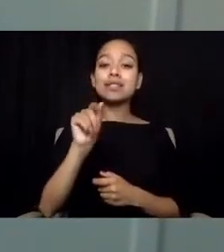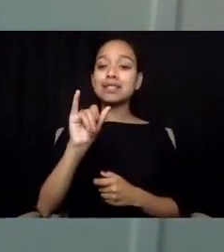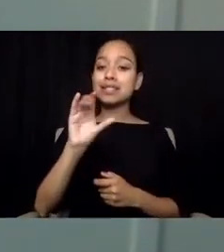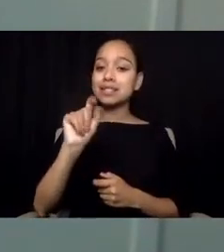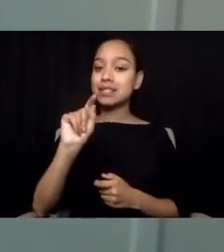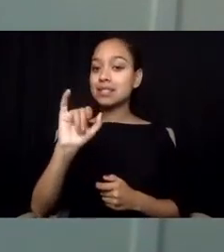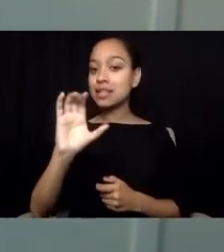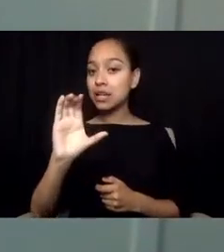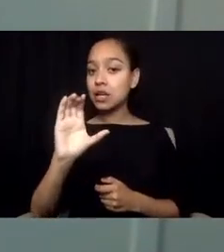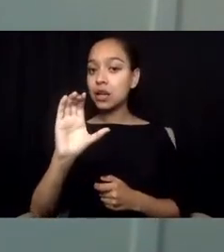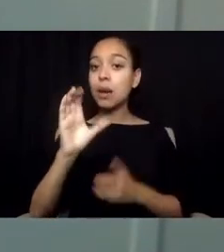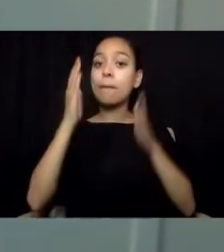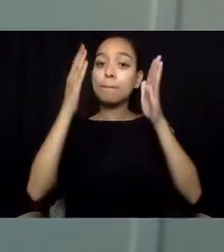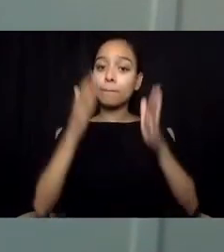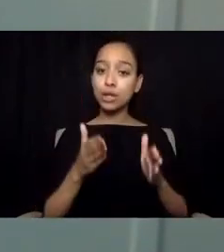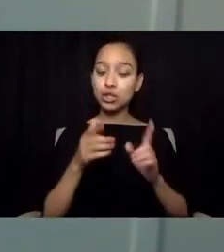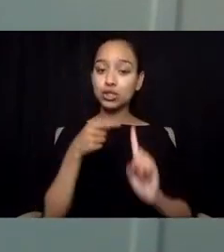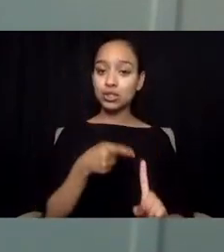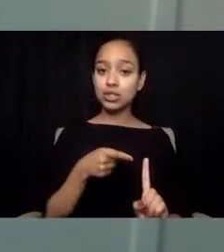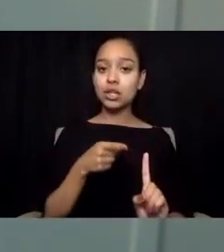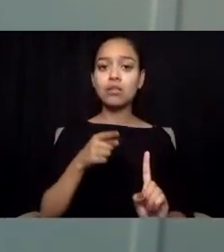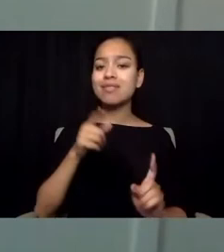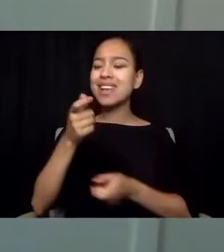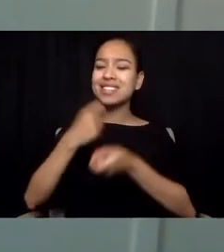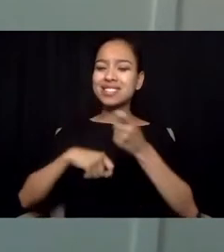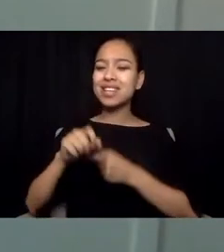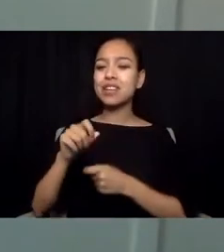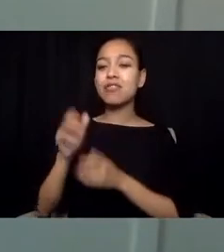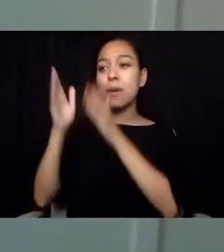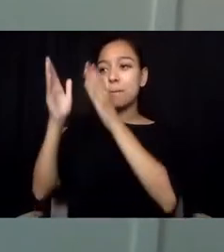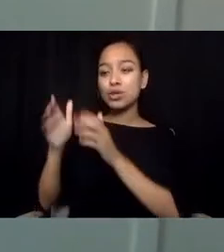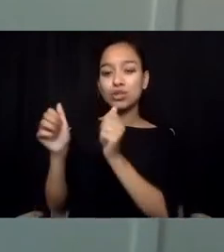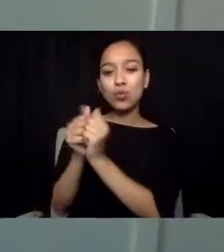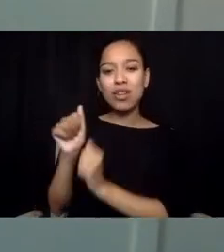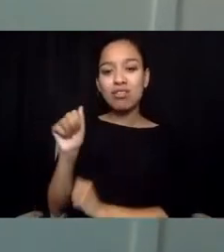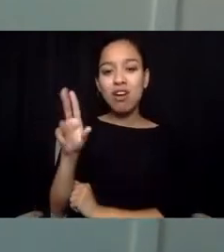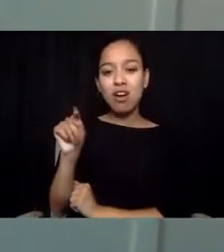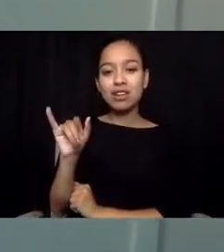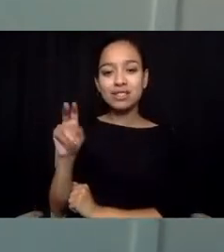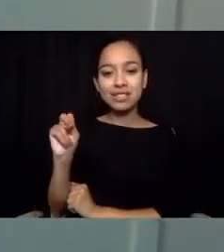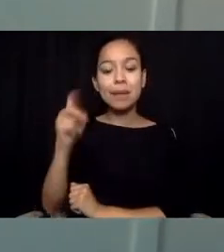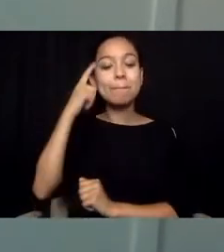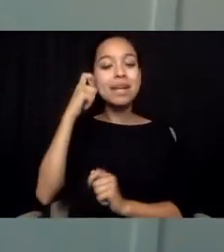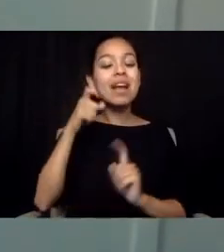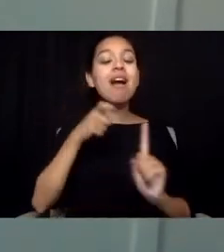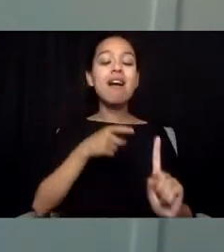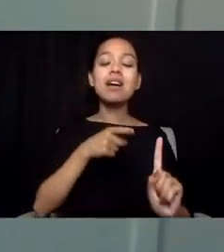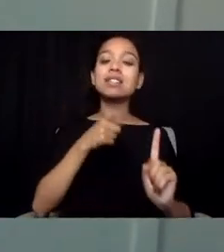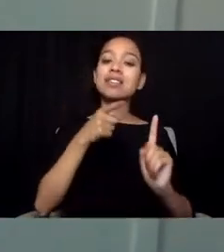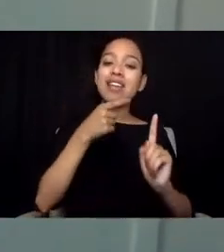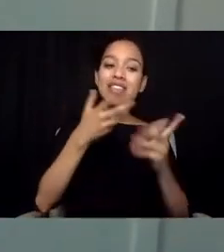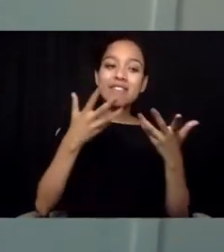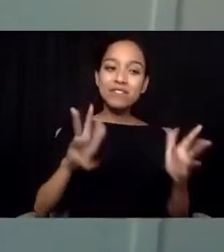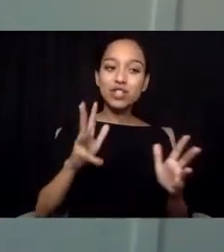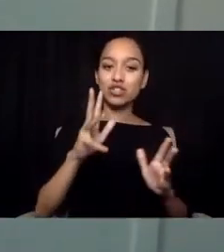because they culturally identify as autistic. Still, it's more supportive to ask about a person's